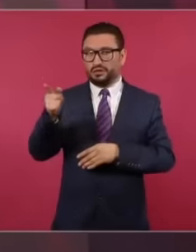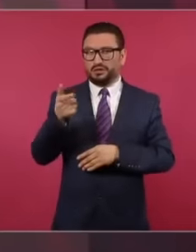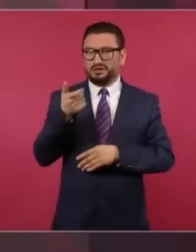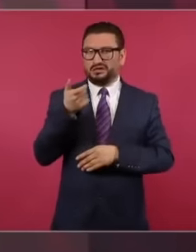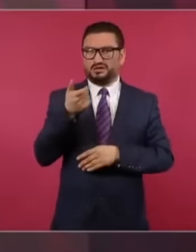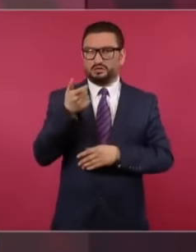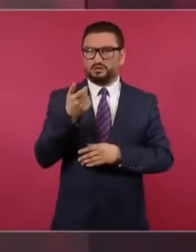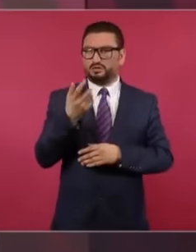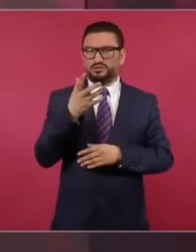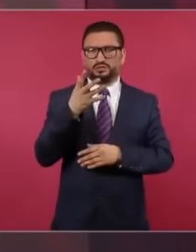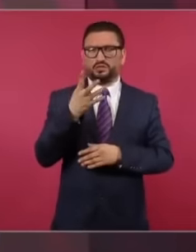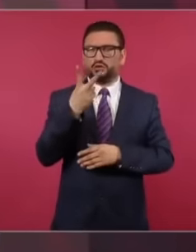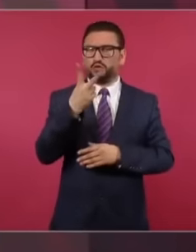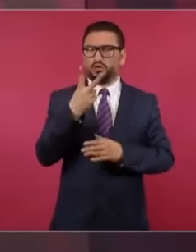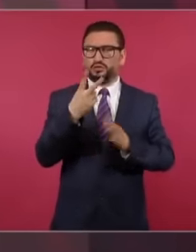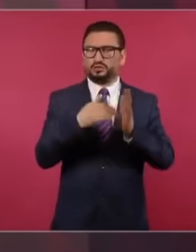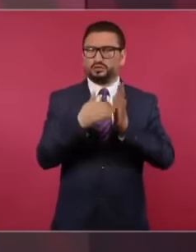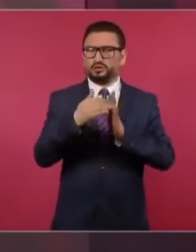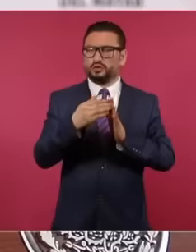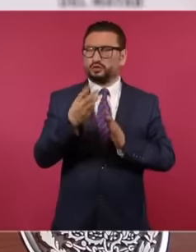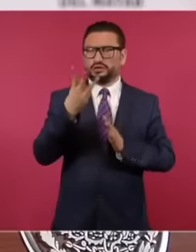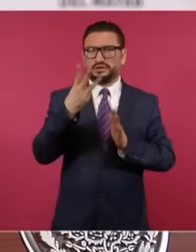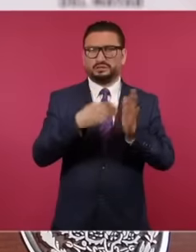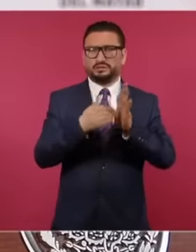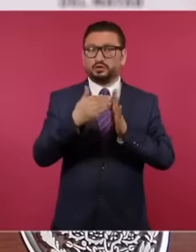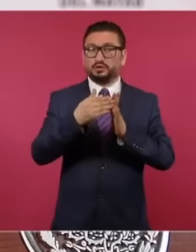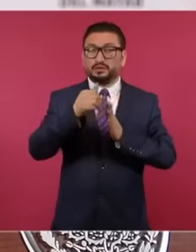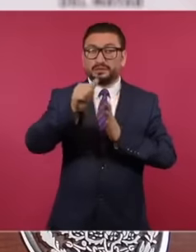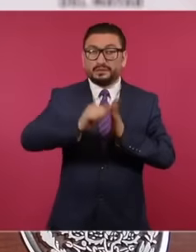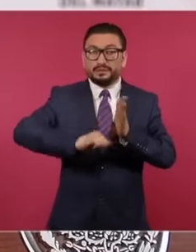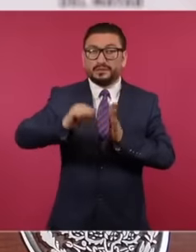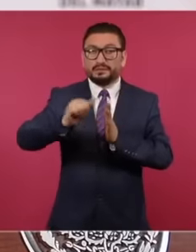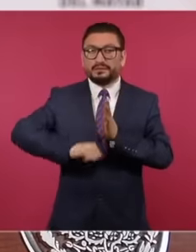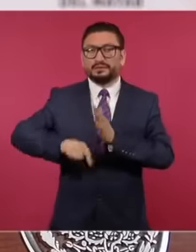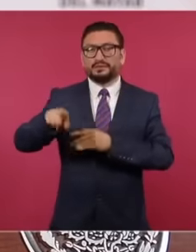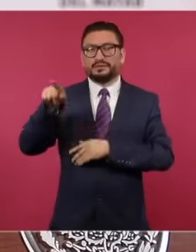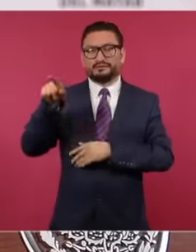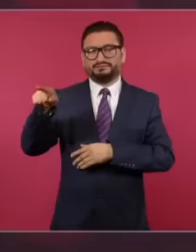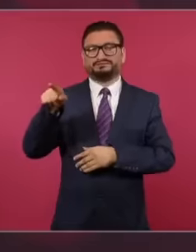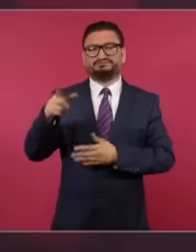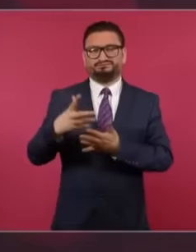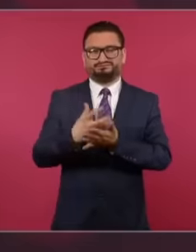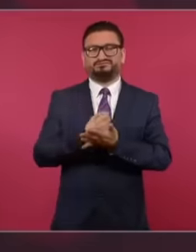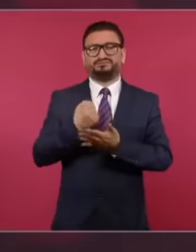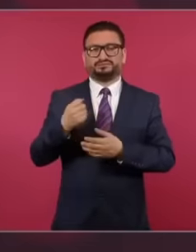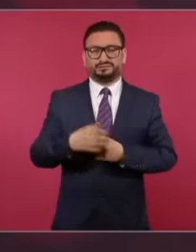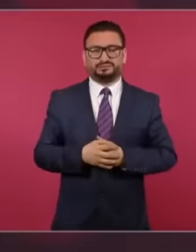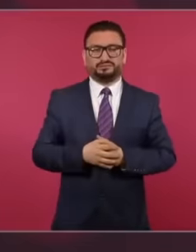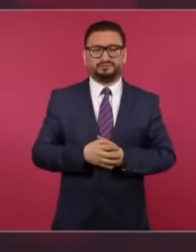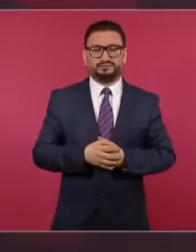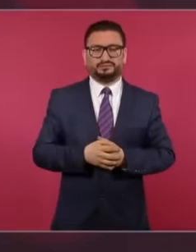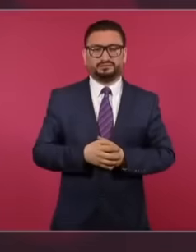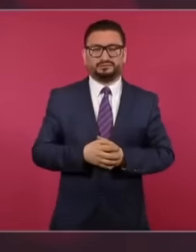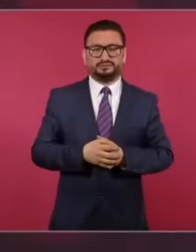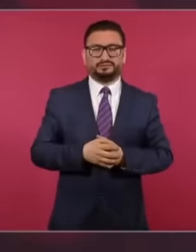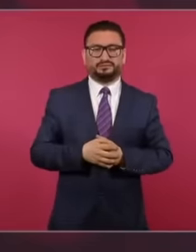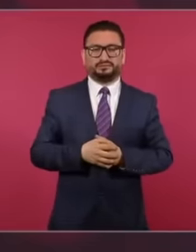million 3 million a month is the case of when